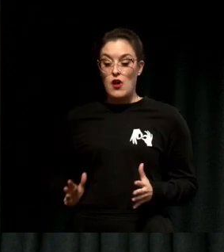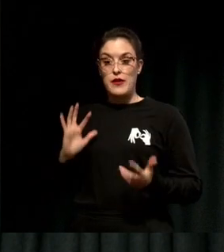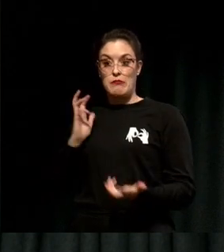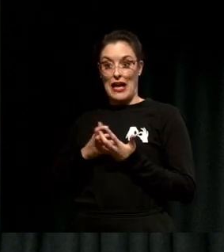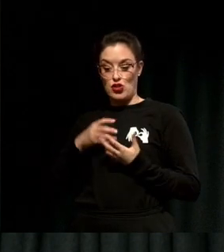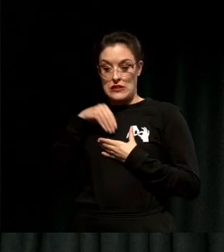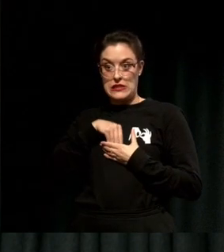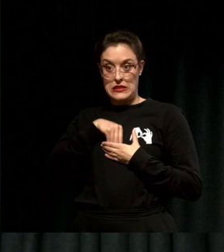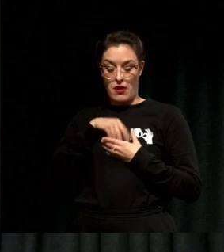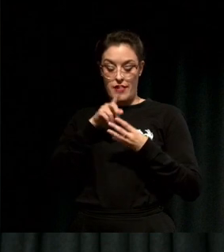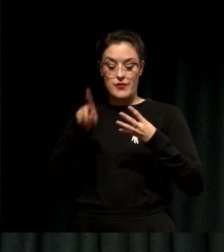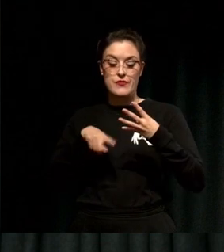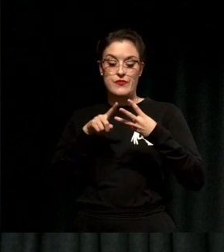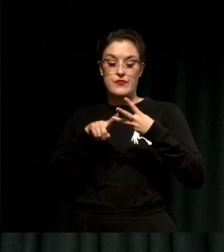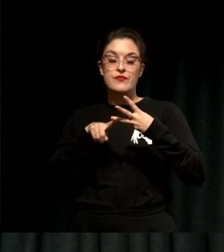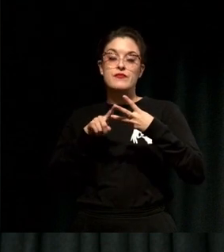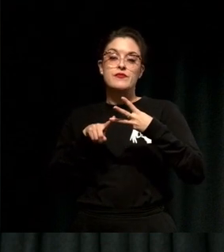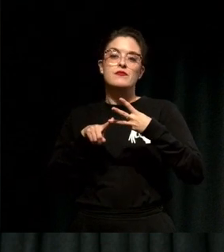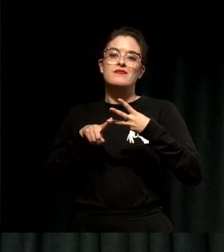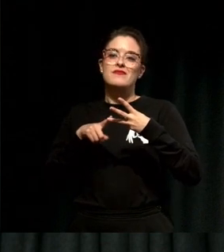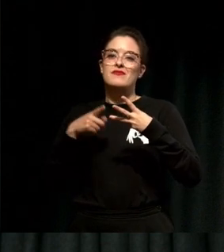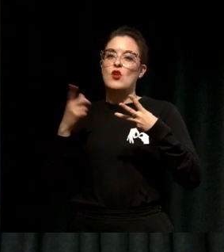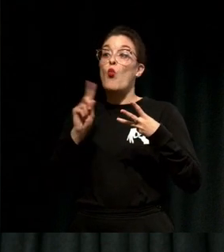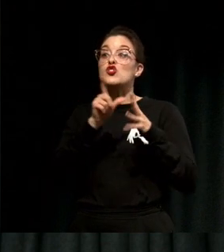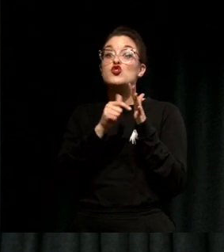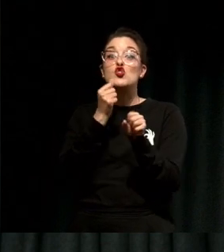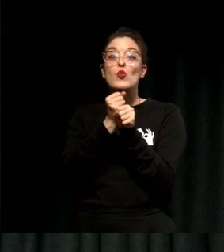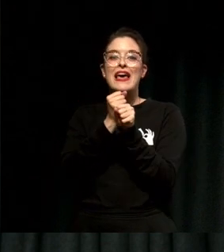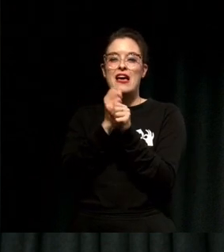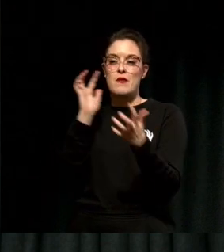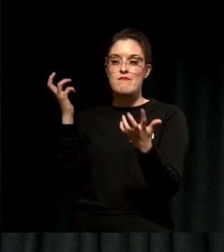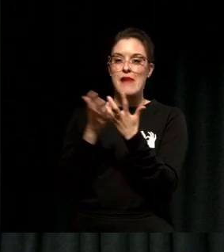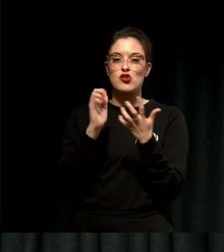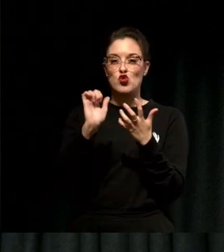And for me that's something that I wrote about when I was an international student, but it